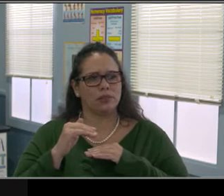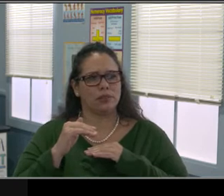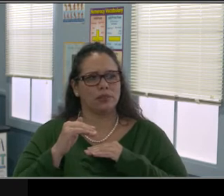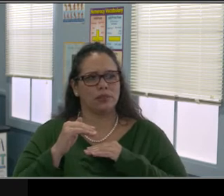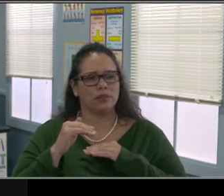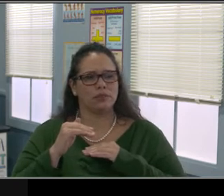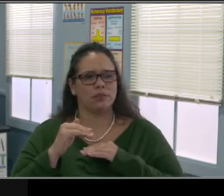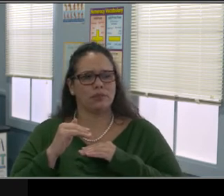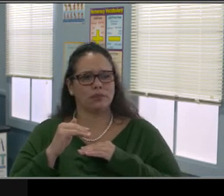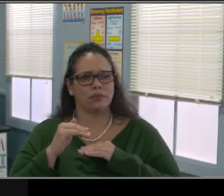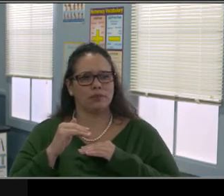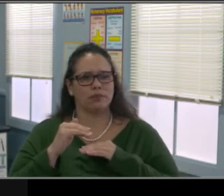Next slide.